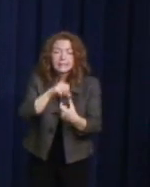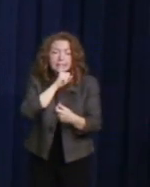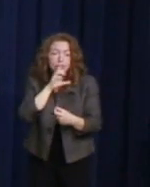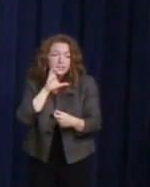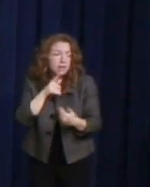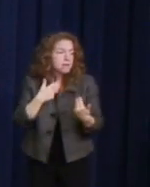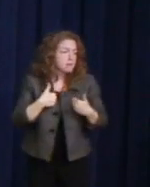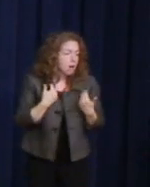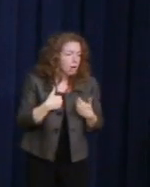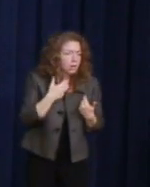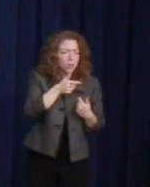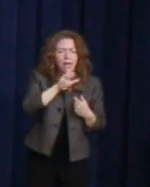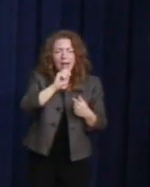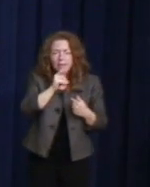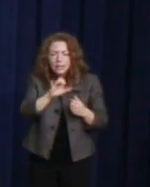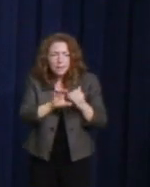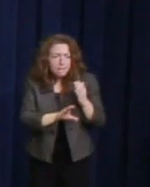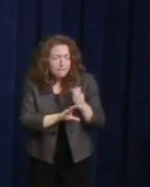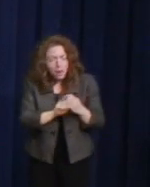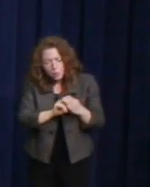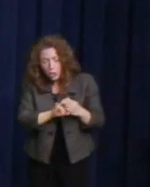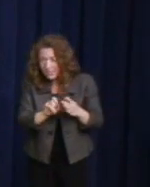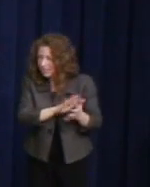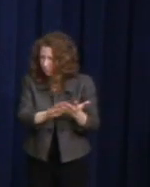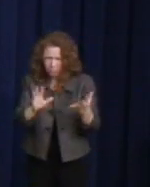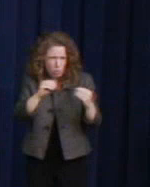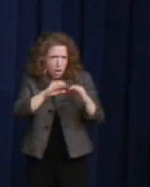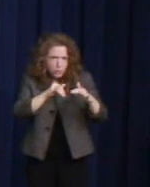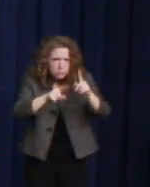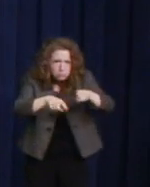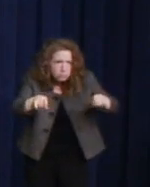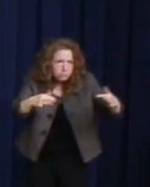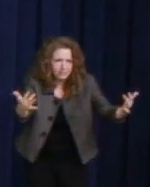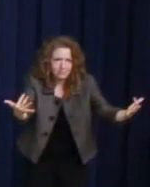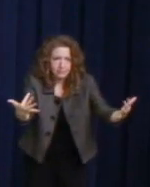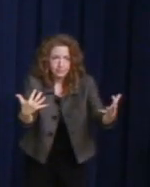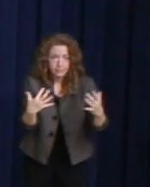ethnic minorities, and more. There were practical reasons for this, of course.